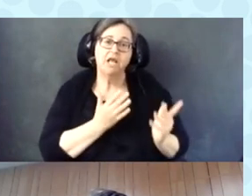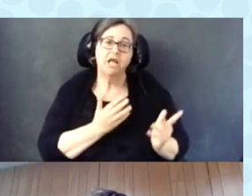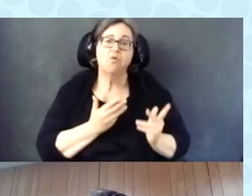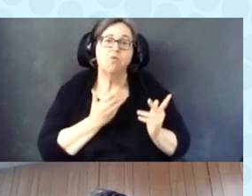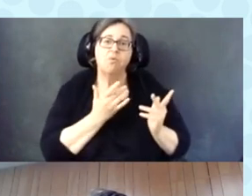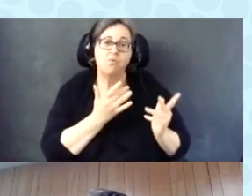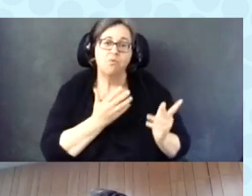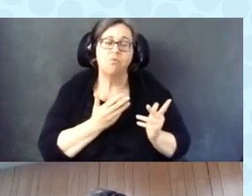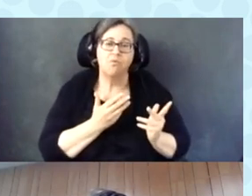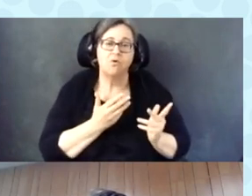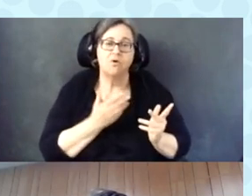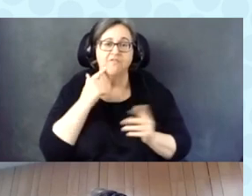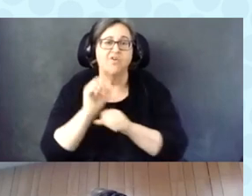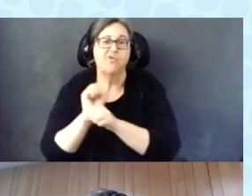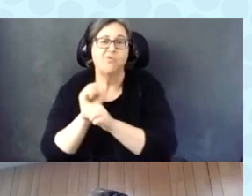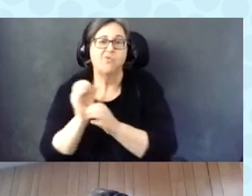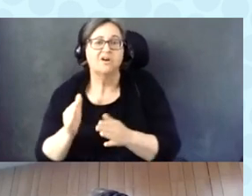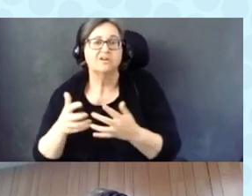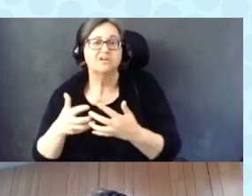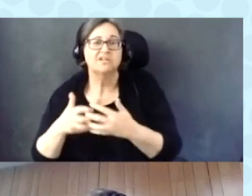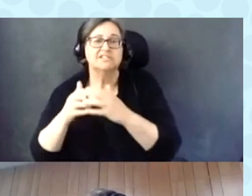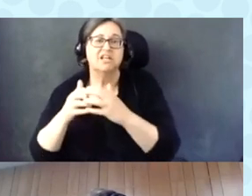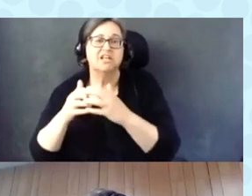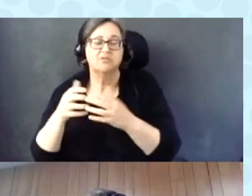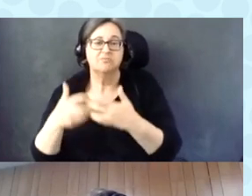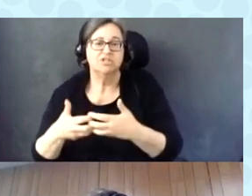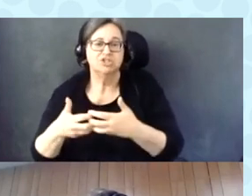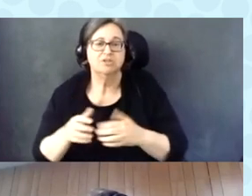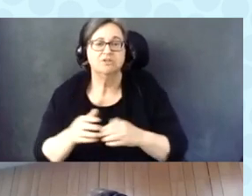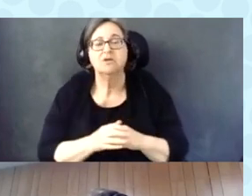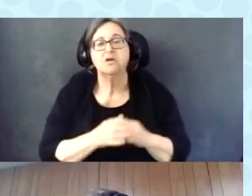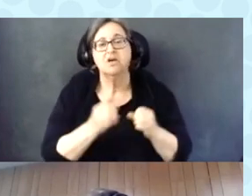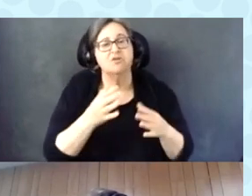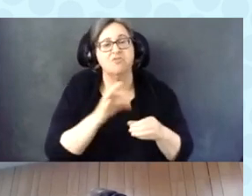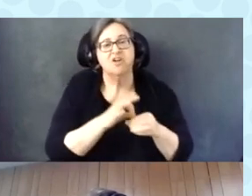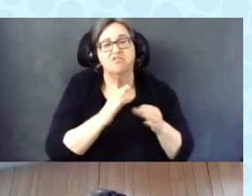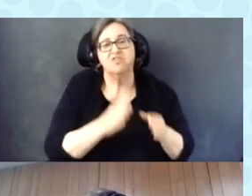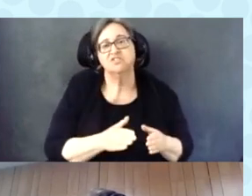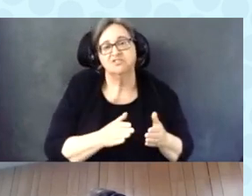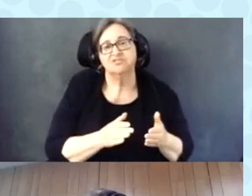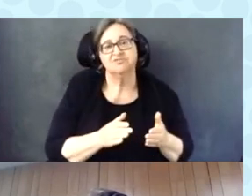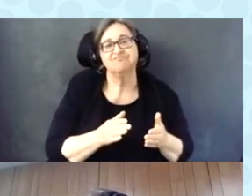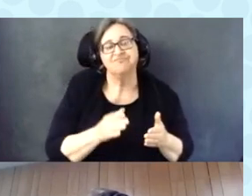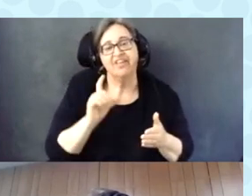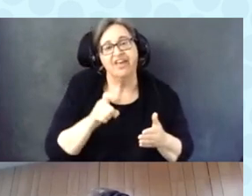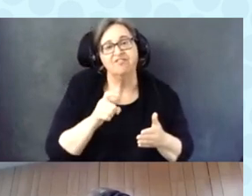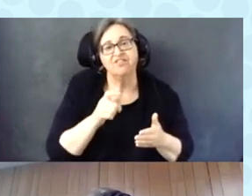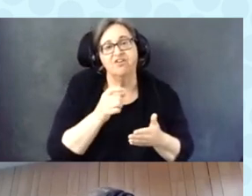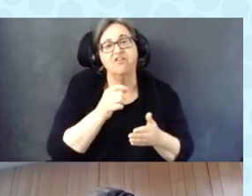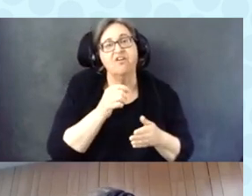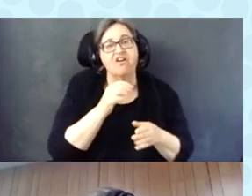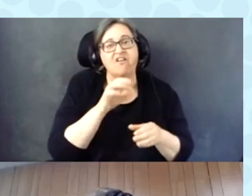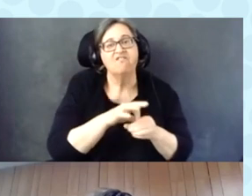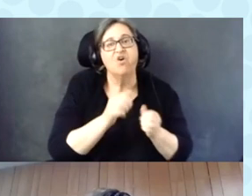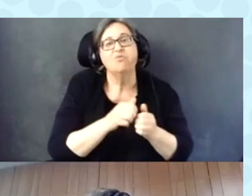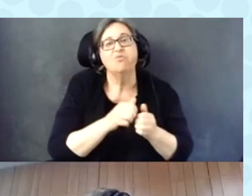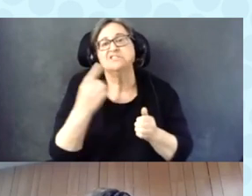And frequently many of those voters end up voting with assistance. Jeff.